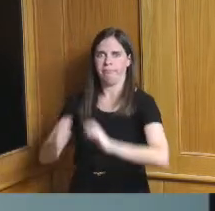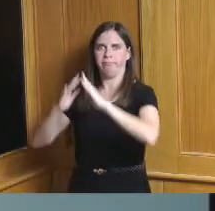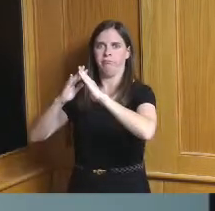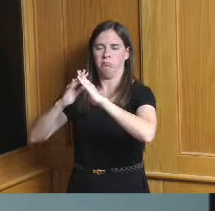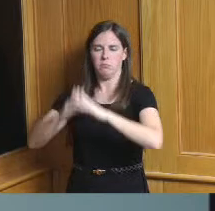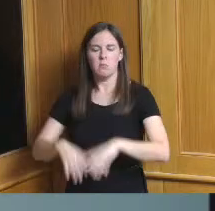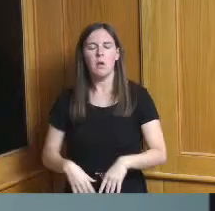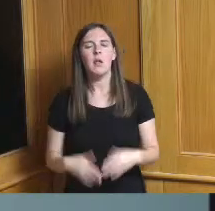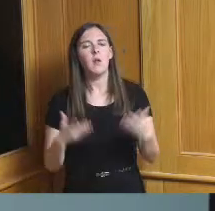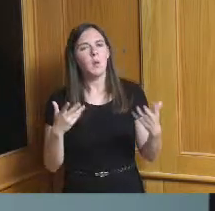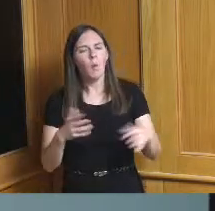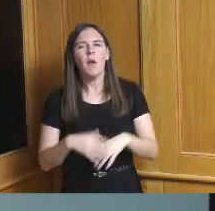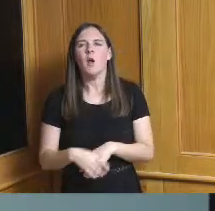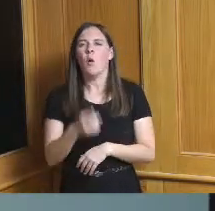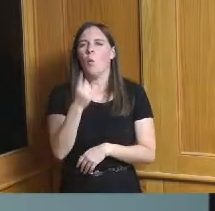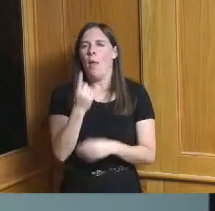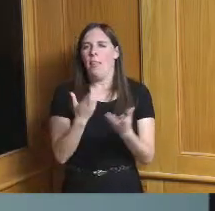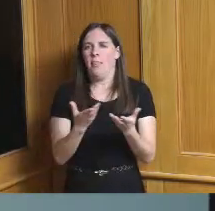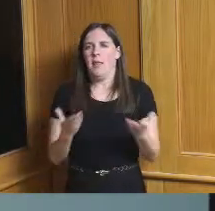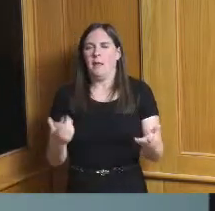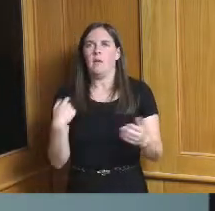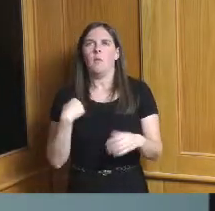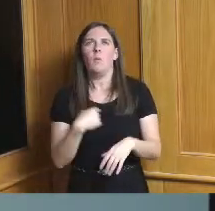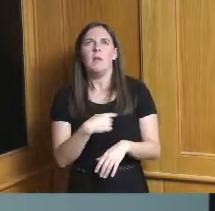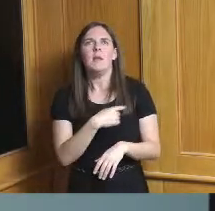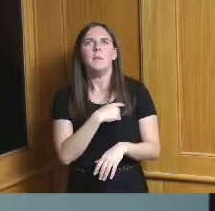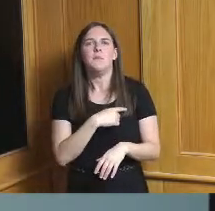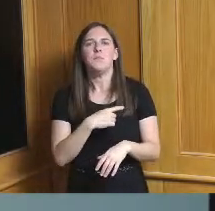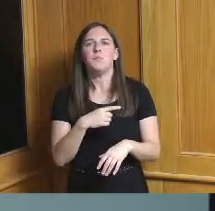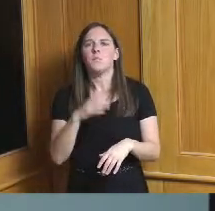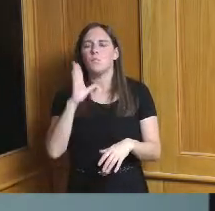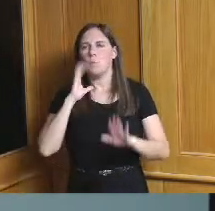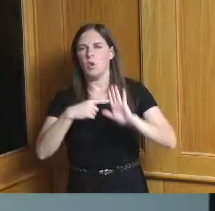so one of the things that we'd like that we're presenting in the plan and I think is